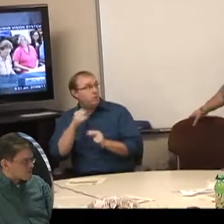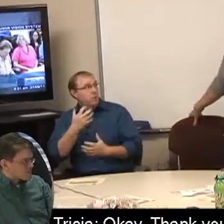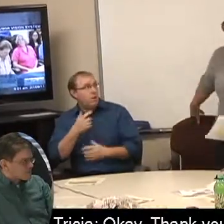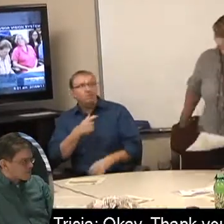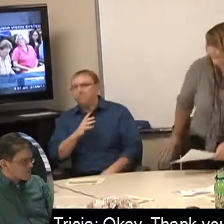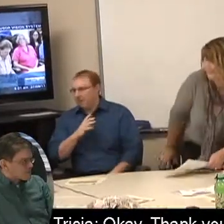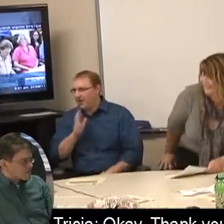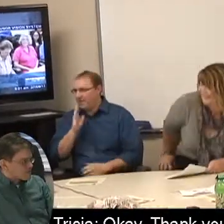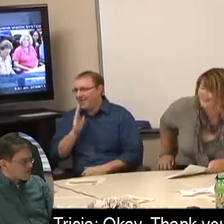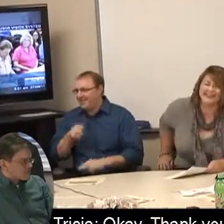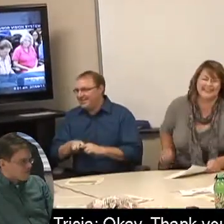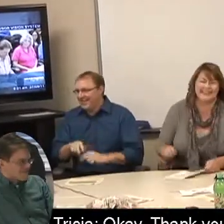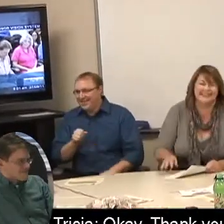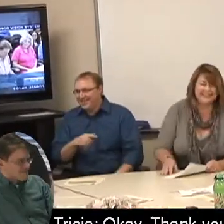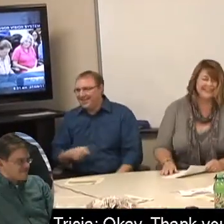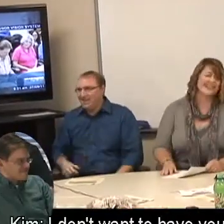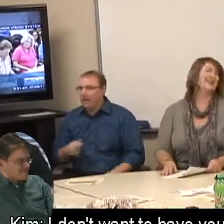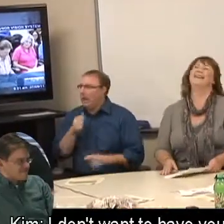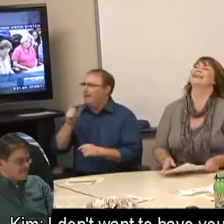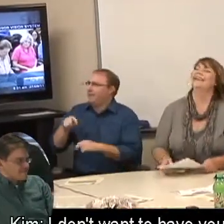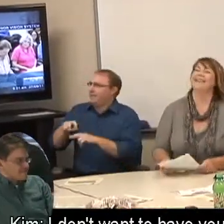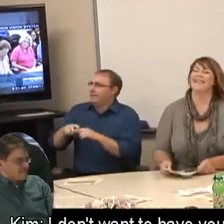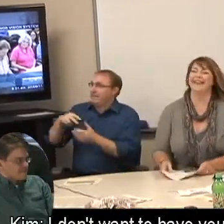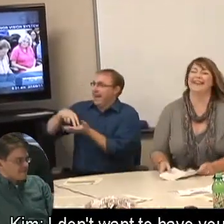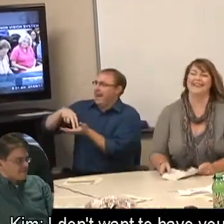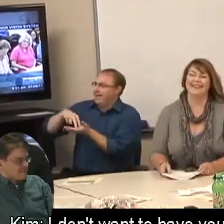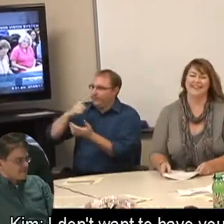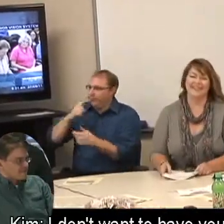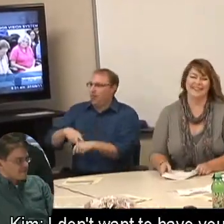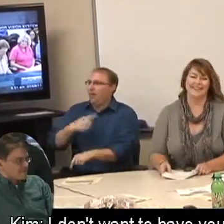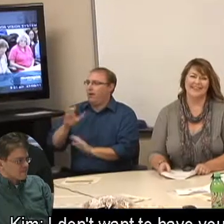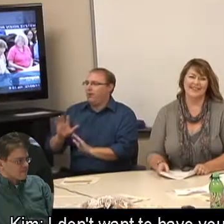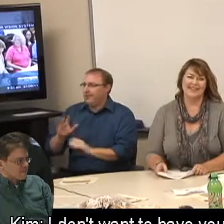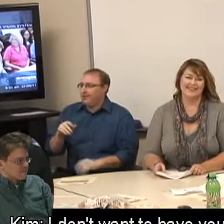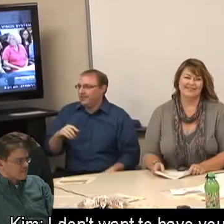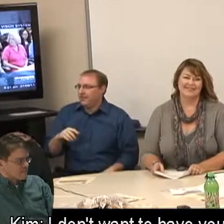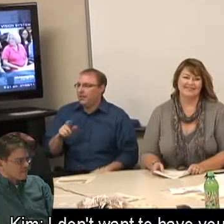Tricia: Okay. Thank you, I will. Kim: I don't want to have you stand there.